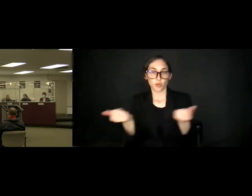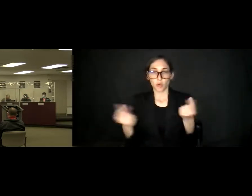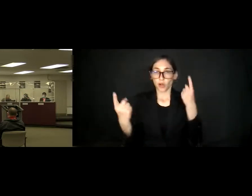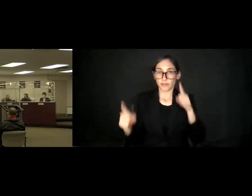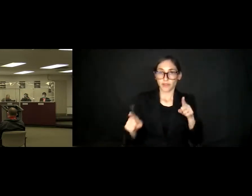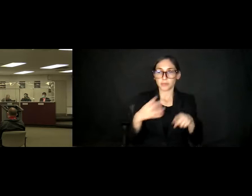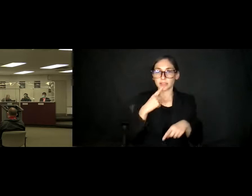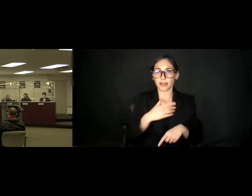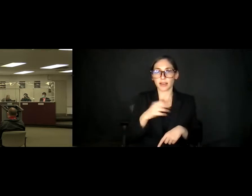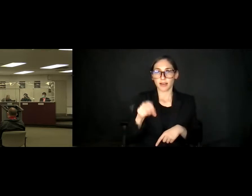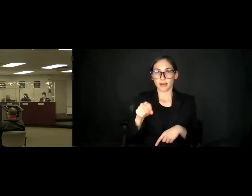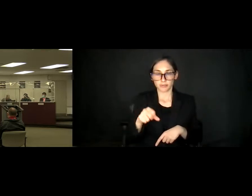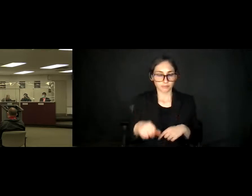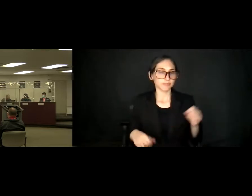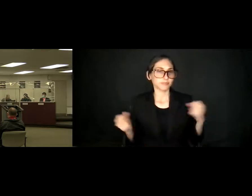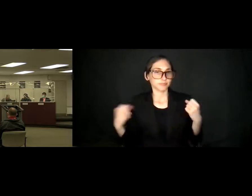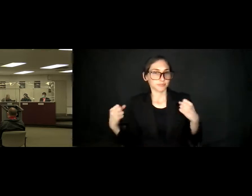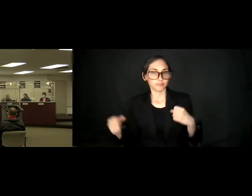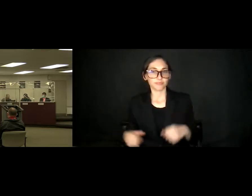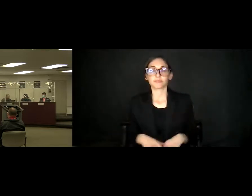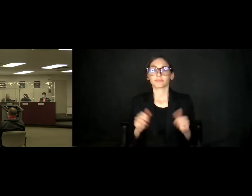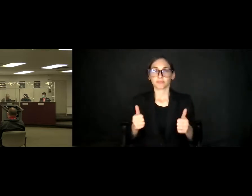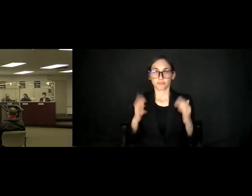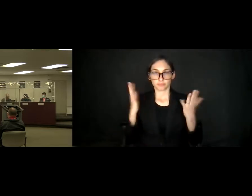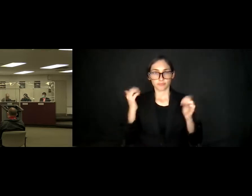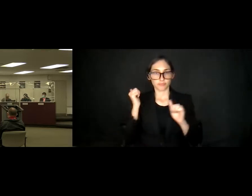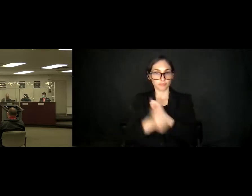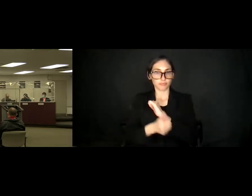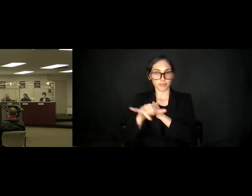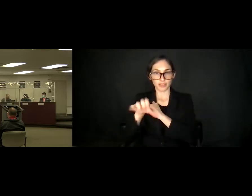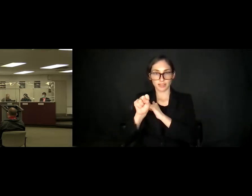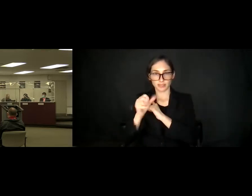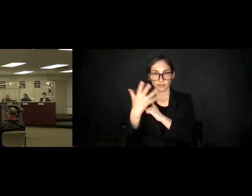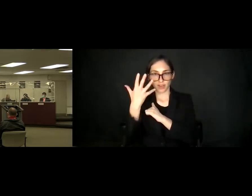Aye. Oppose. Passes with five yes votes. Item 14.13